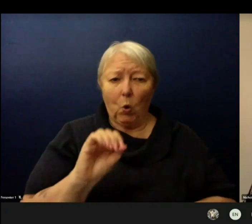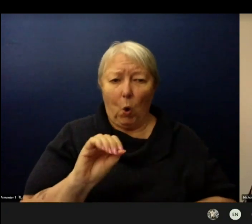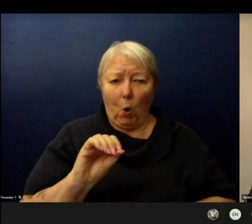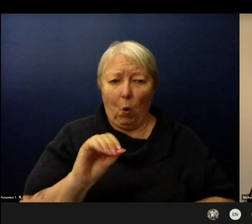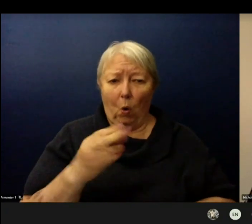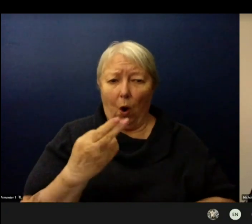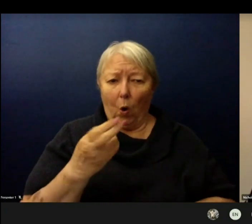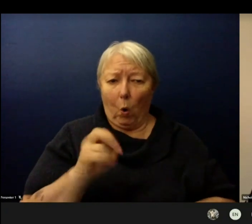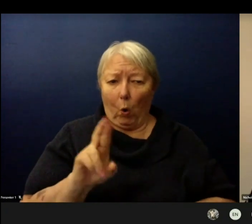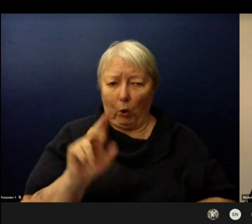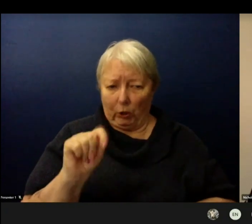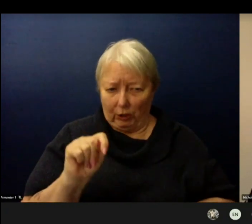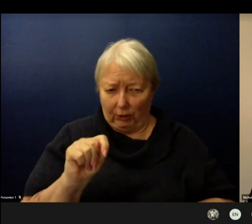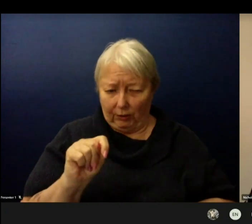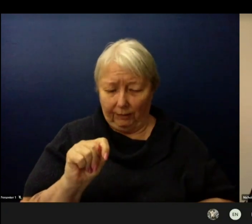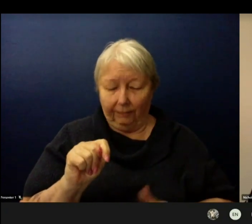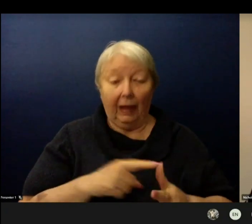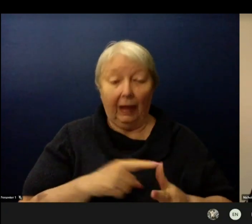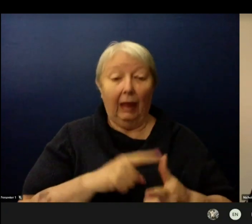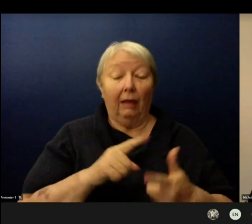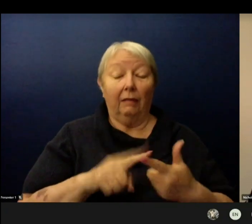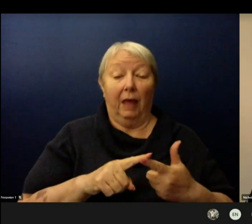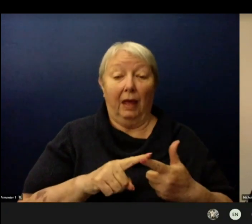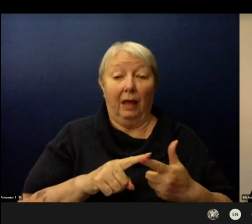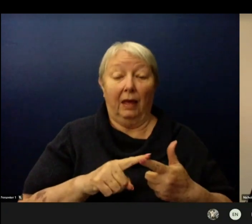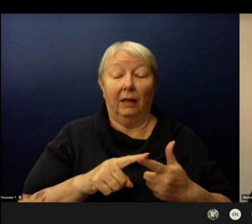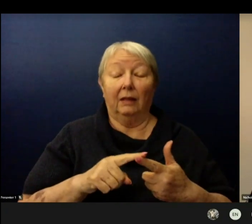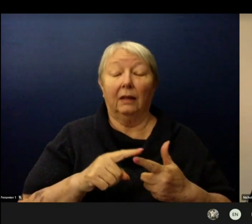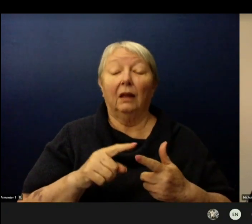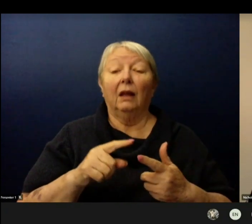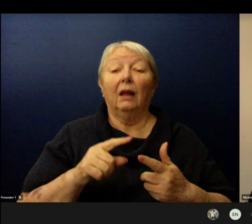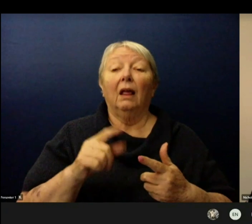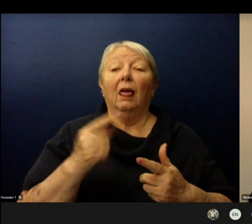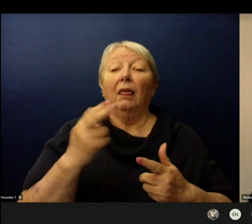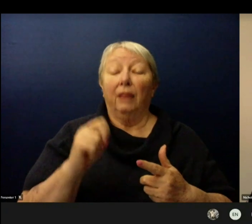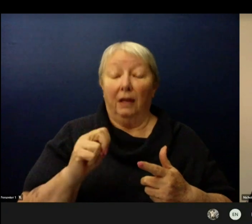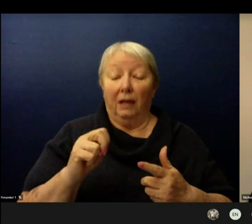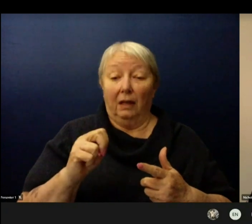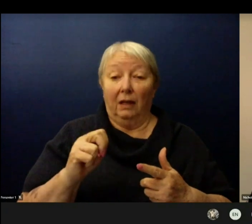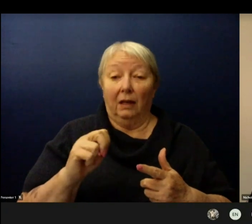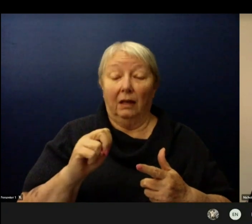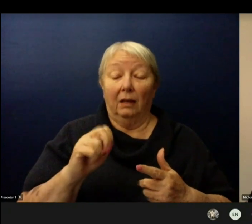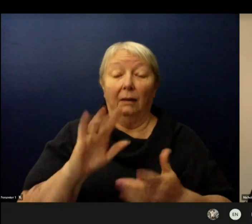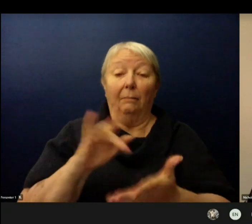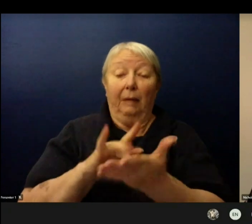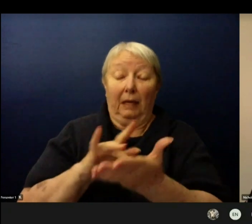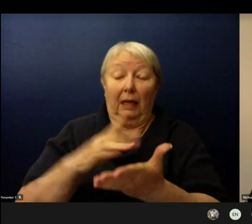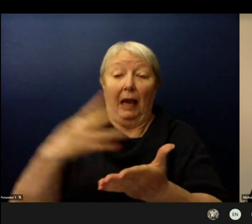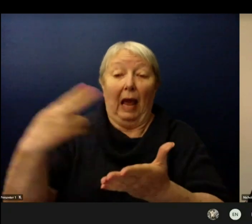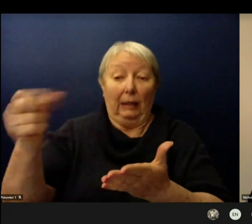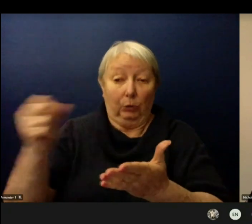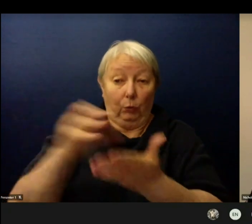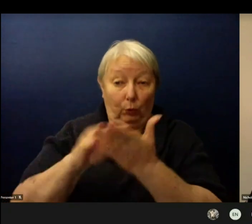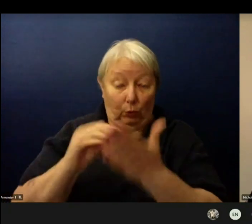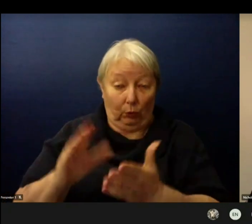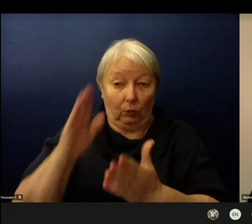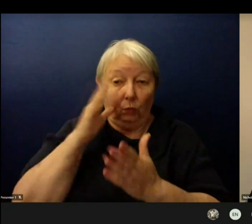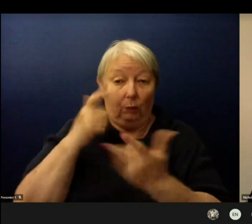to in-person in larger numbers and attend classes with their cohorts either A or B or those who remain